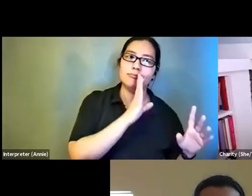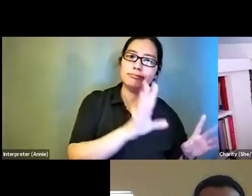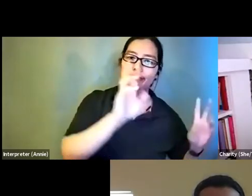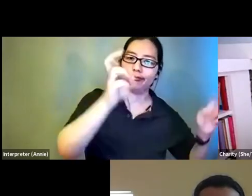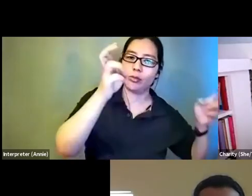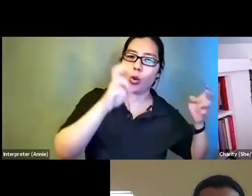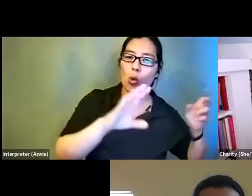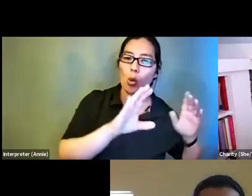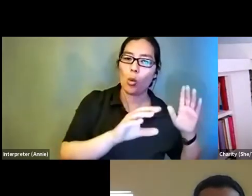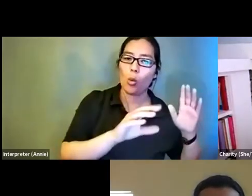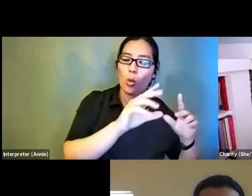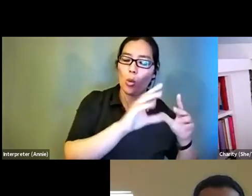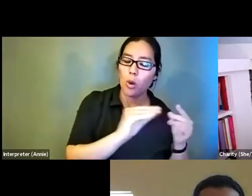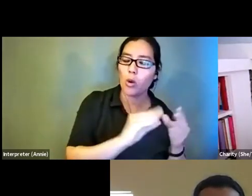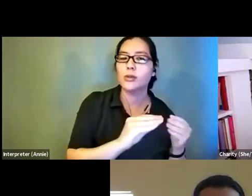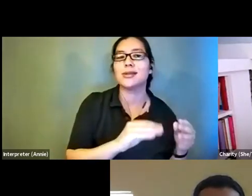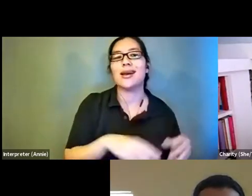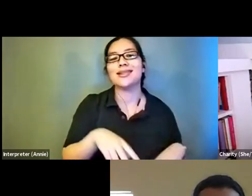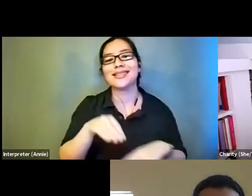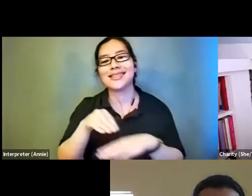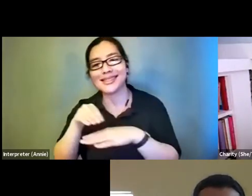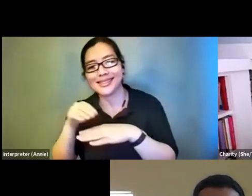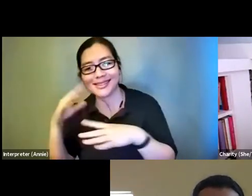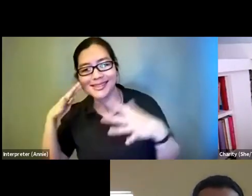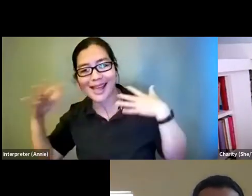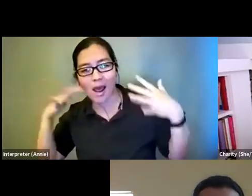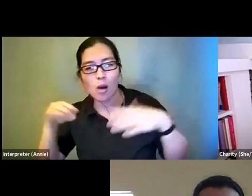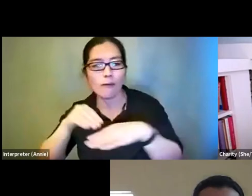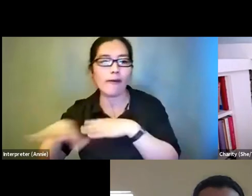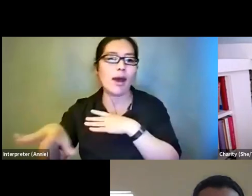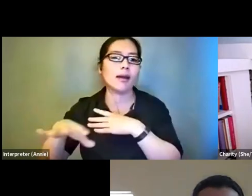effects to give that experience of a scene.